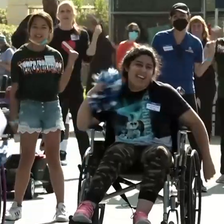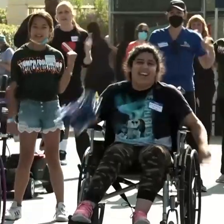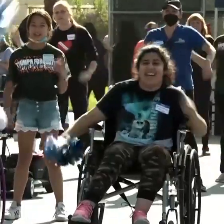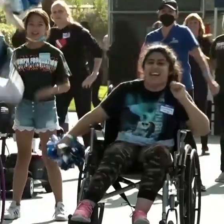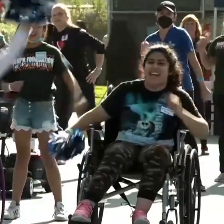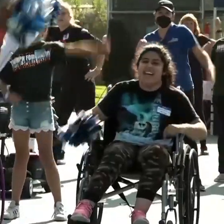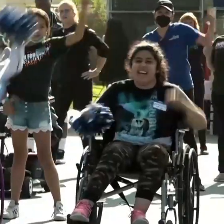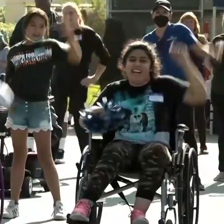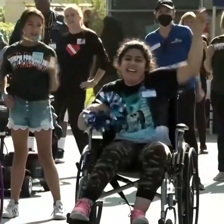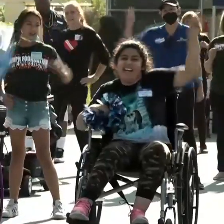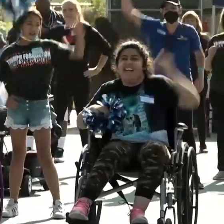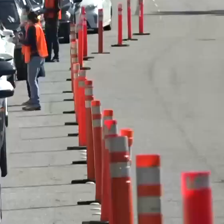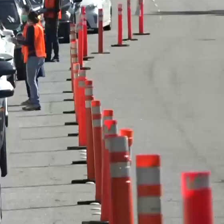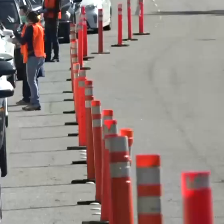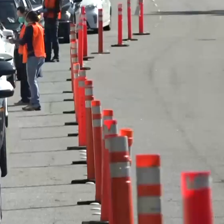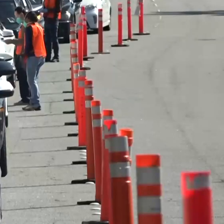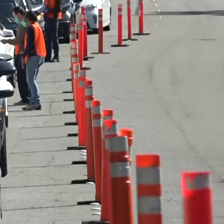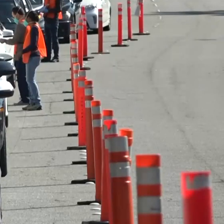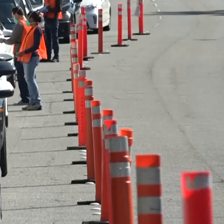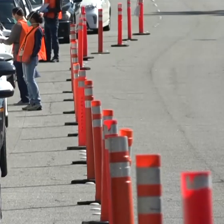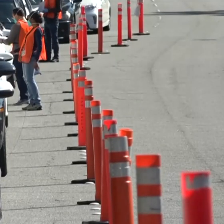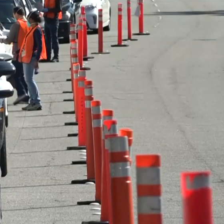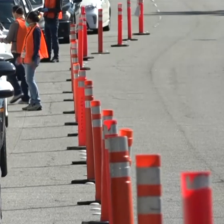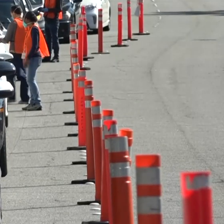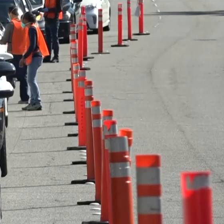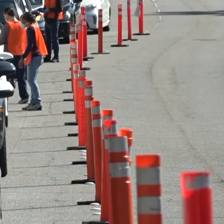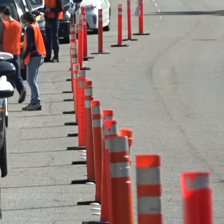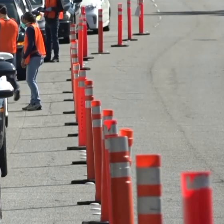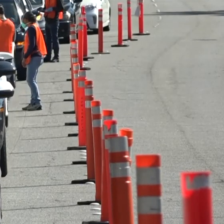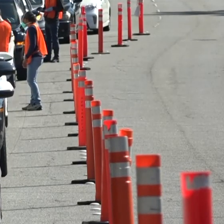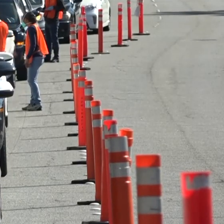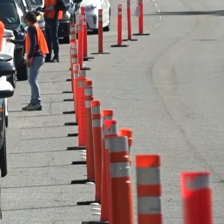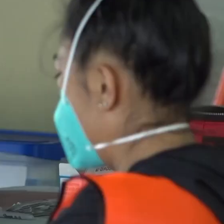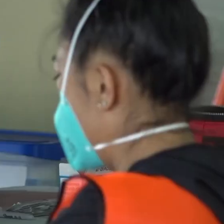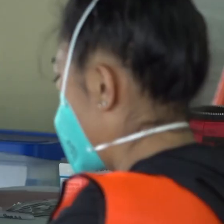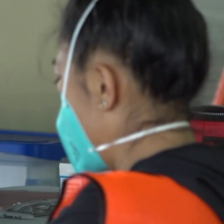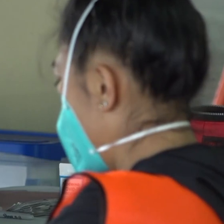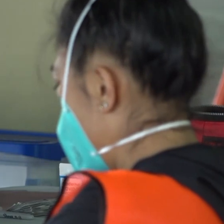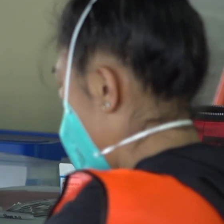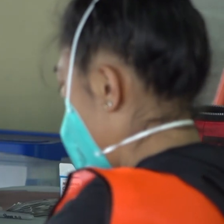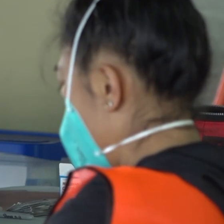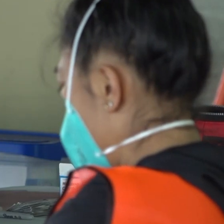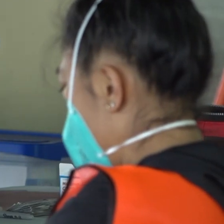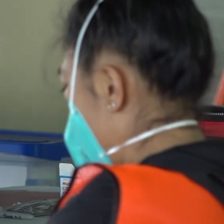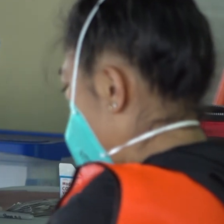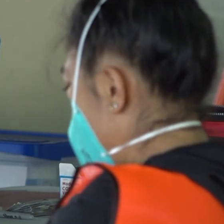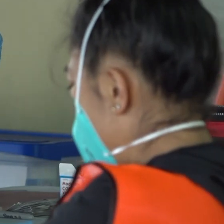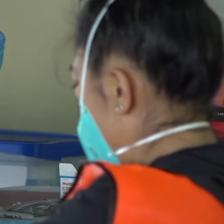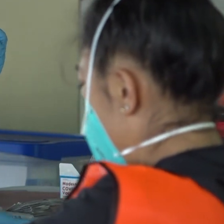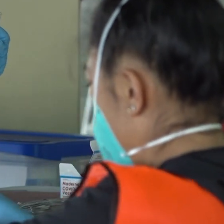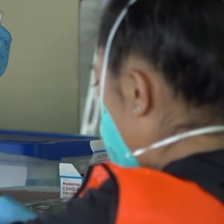we're stronger together as of february 15 2022 pasadena is